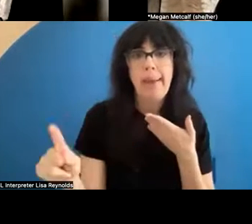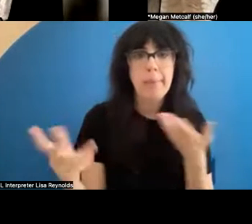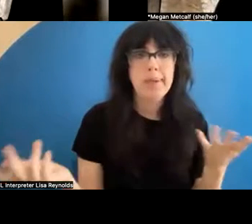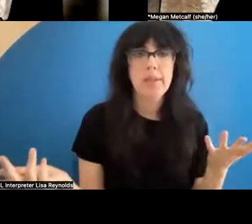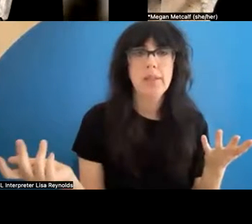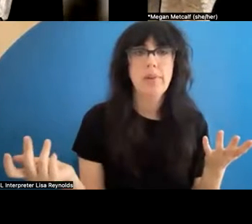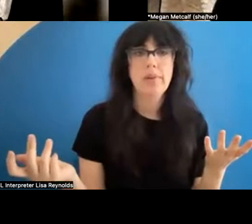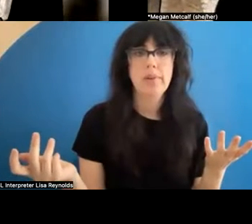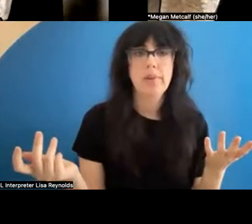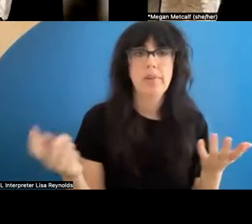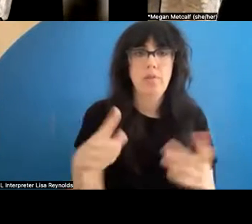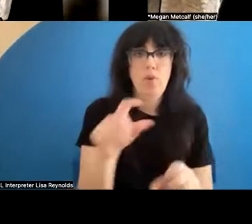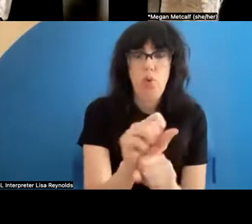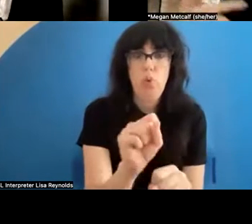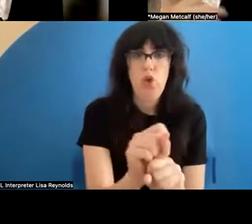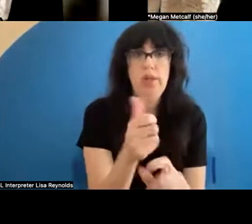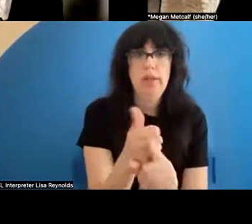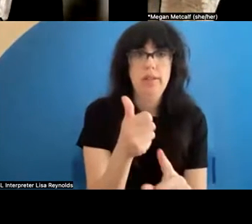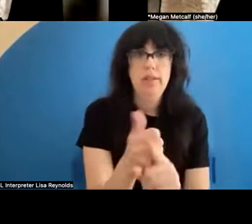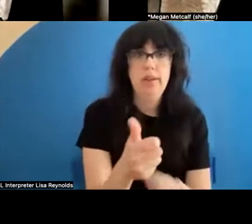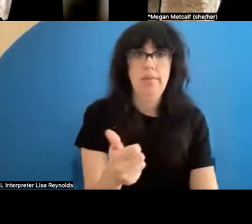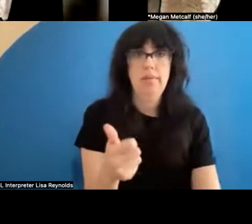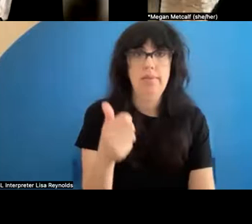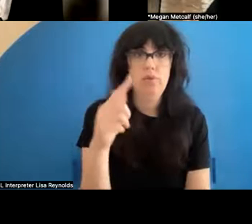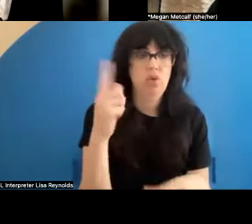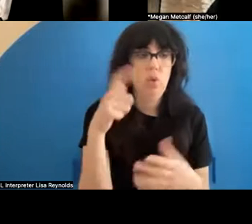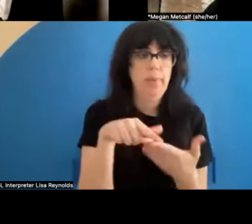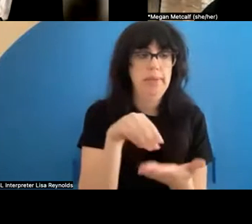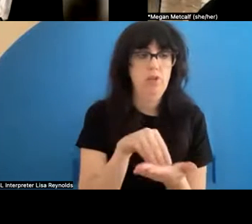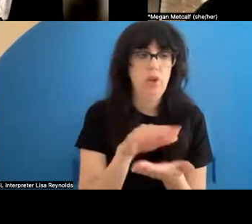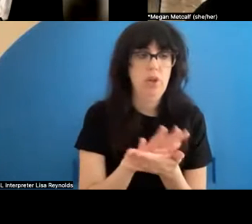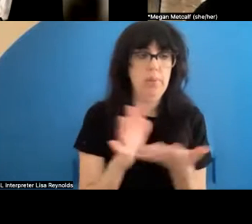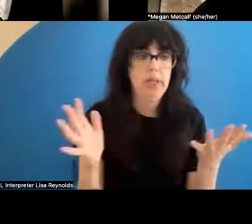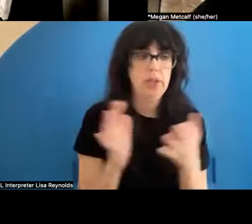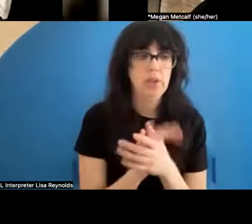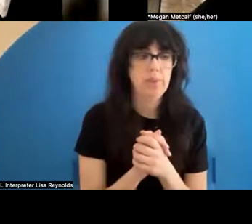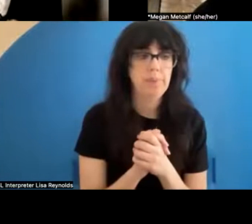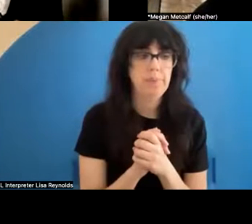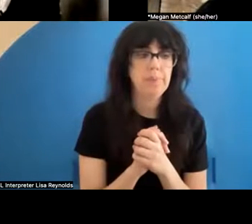. It would be some documentation . And because the institution has been so focused